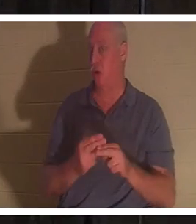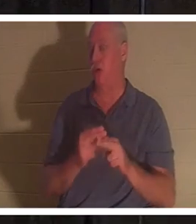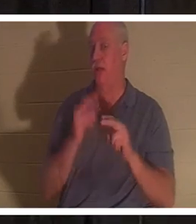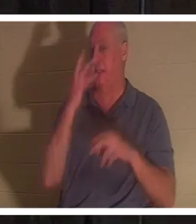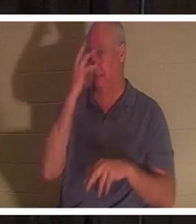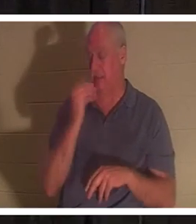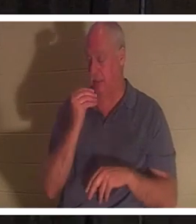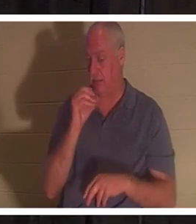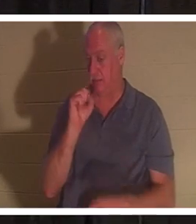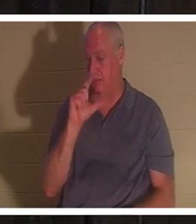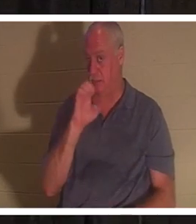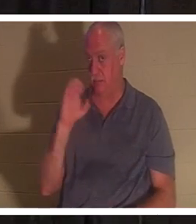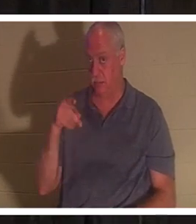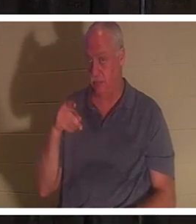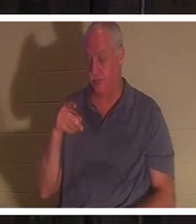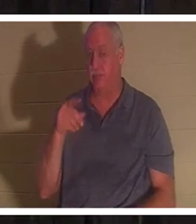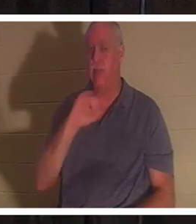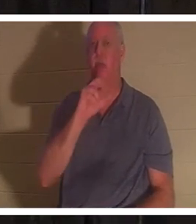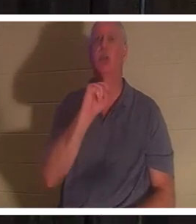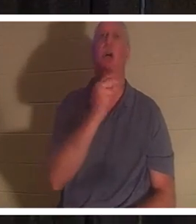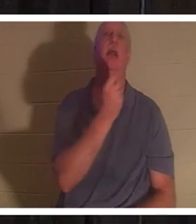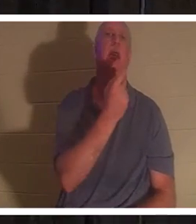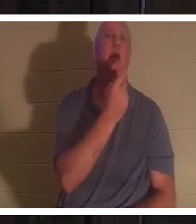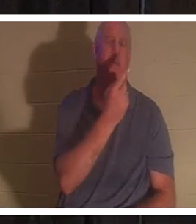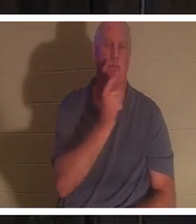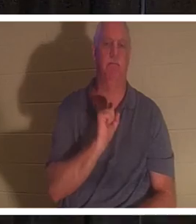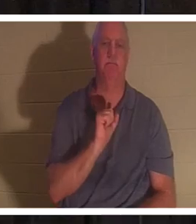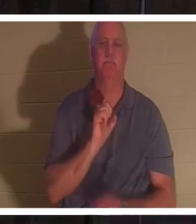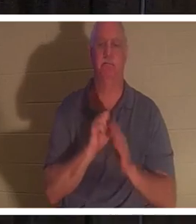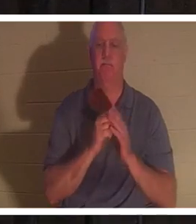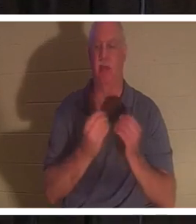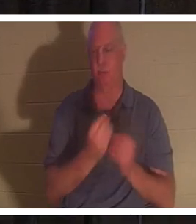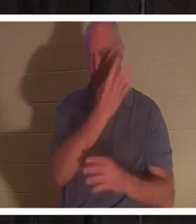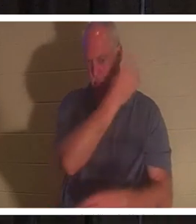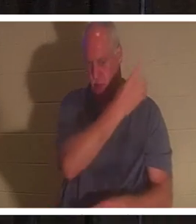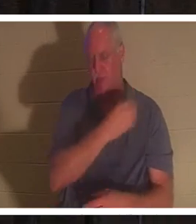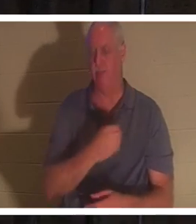turn with me to John 11. But I do have it in the PowerPoint as well, if you don't want to search for